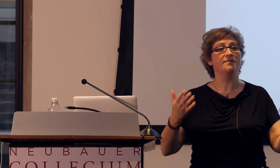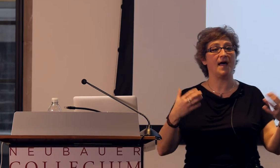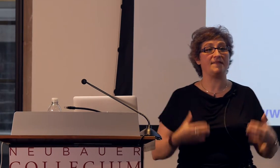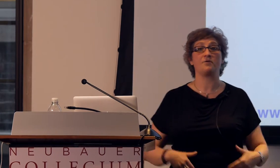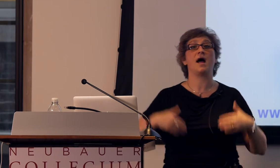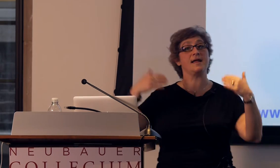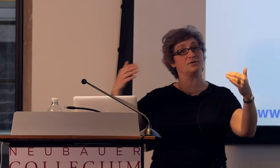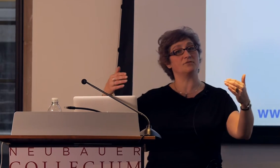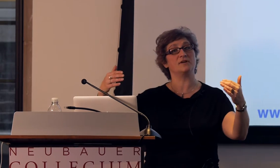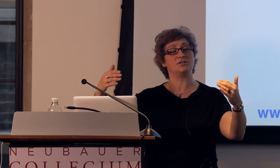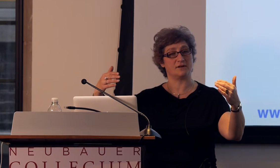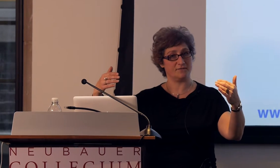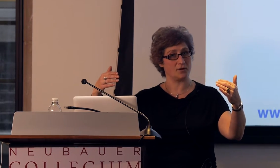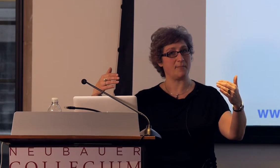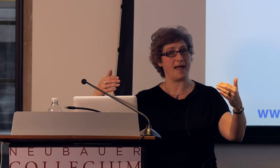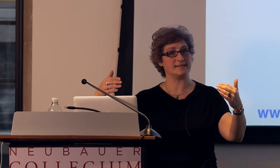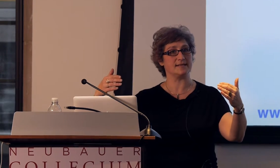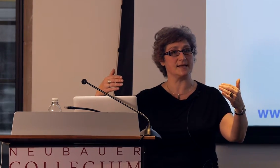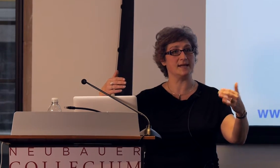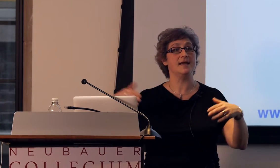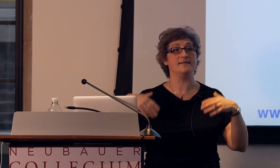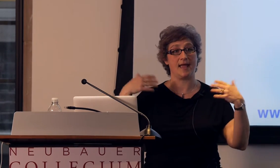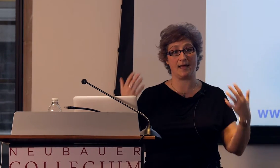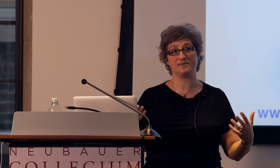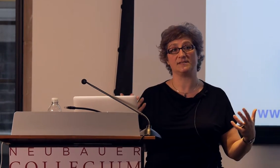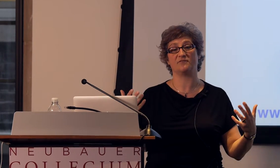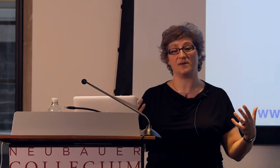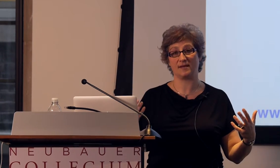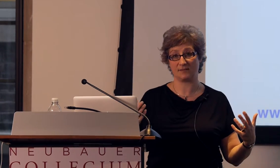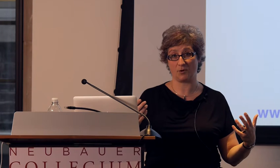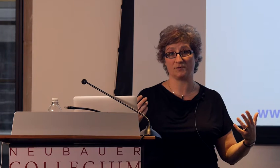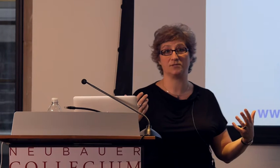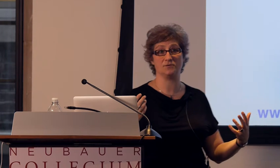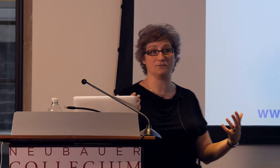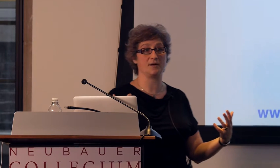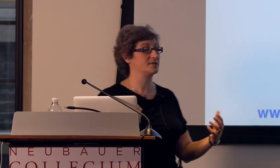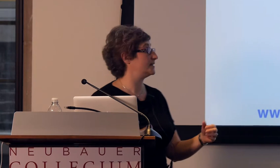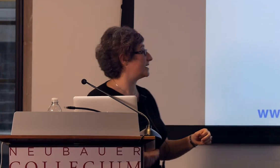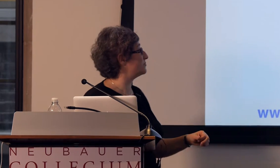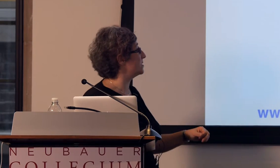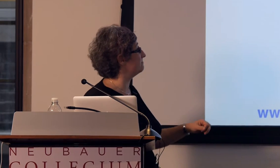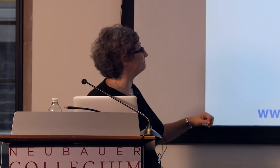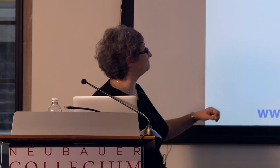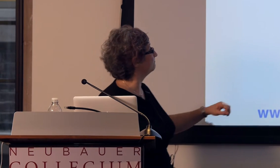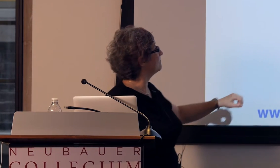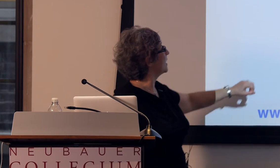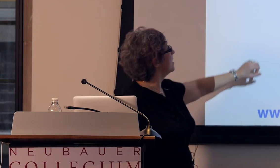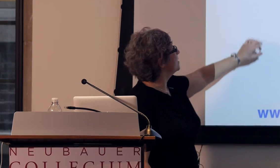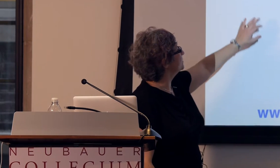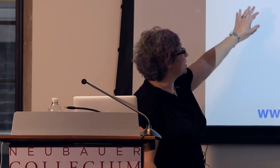that they're not able to reach their full capacity in the absence of being exposed to linguistic input.